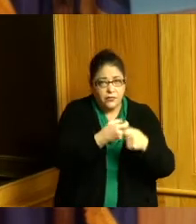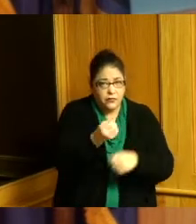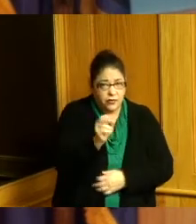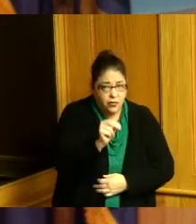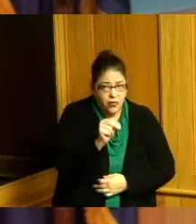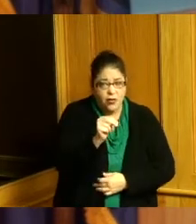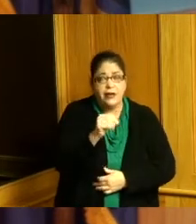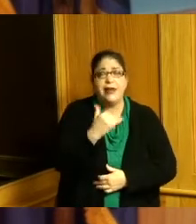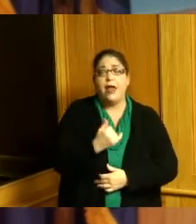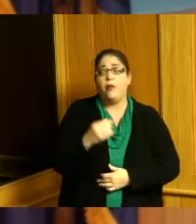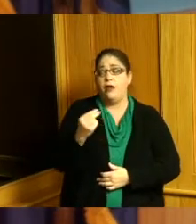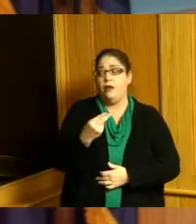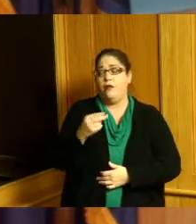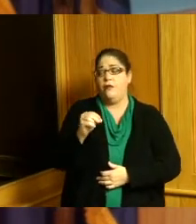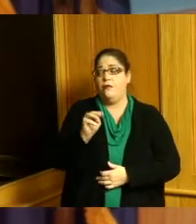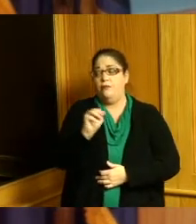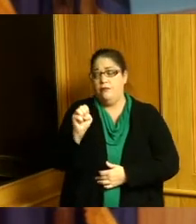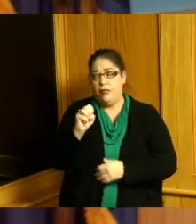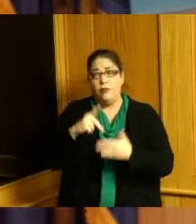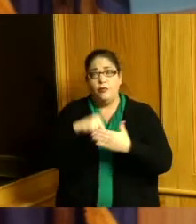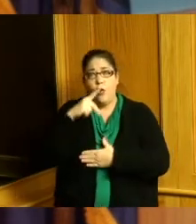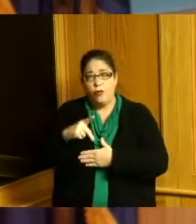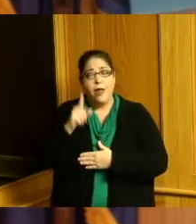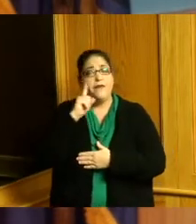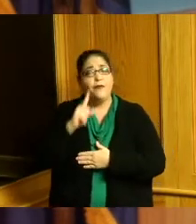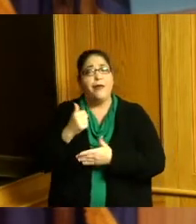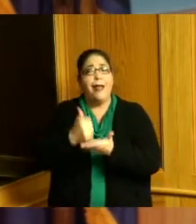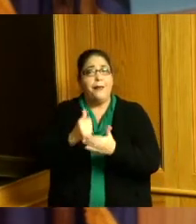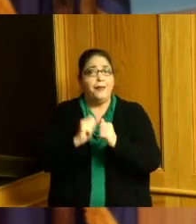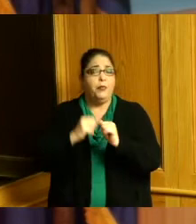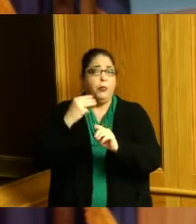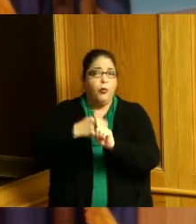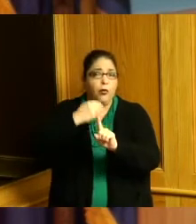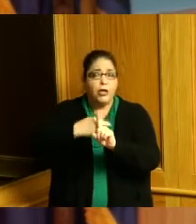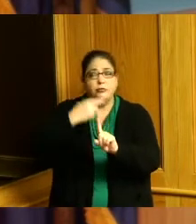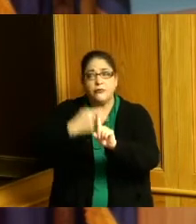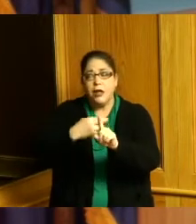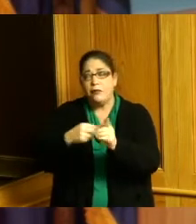program for homeowners to help we help some people with their mortgages and we went everywhere from